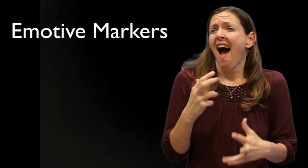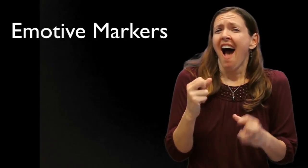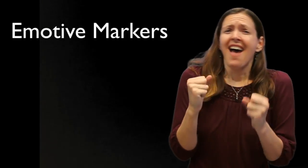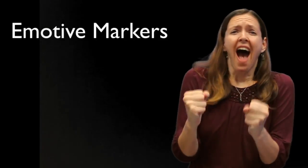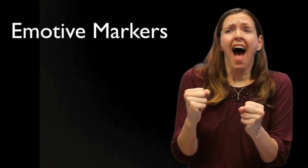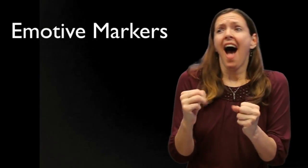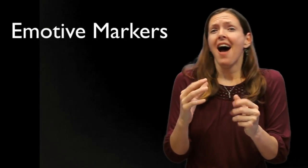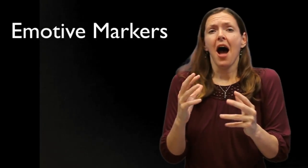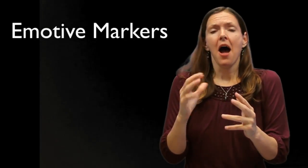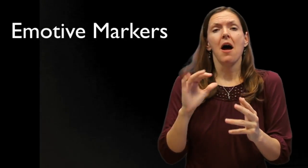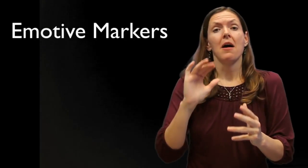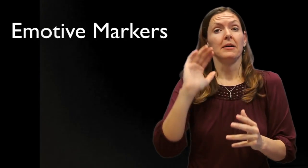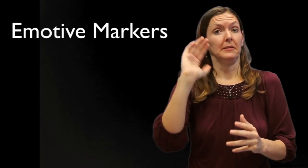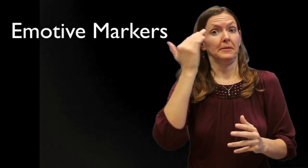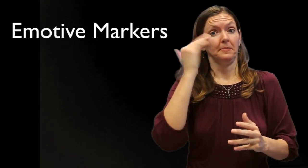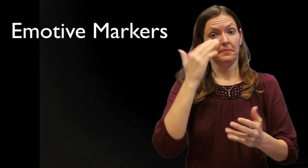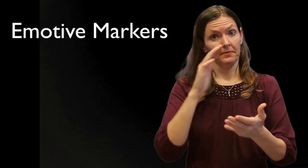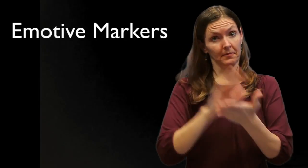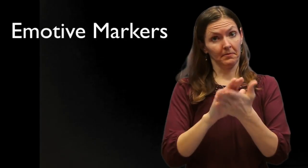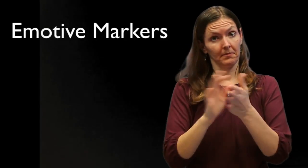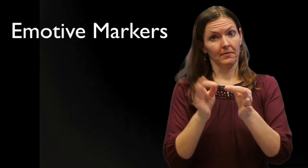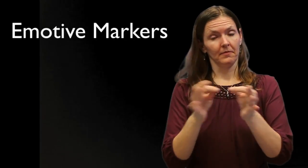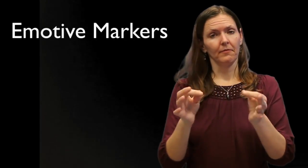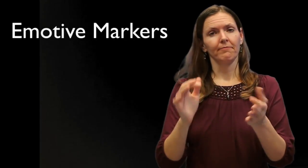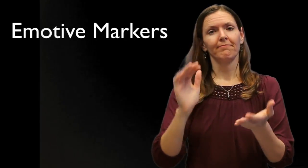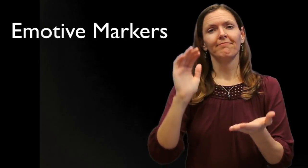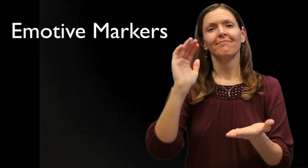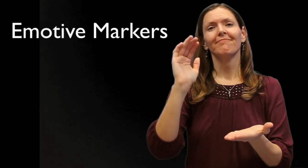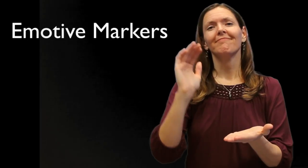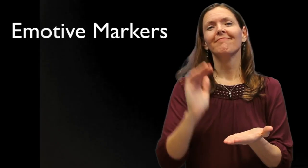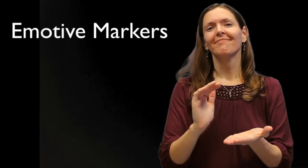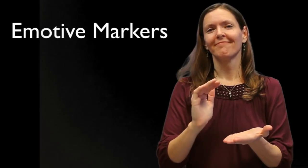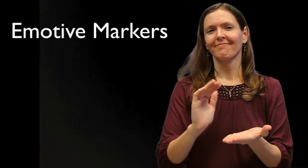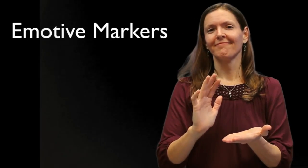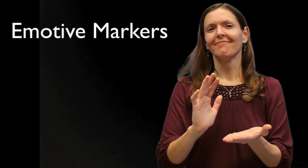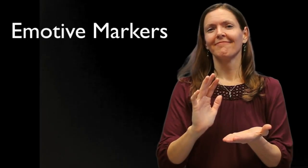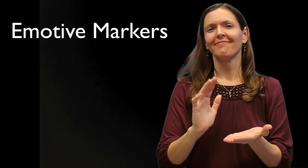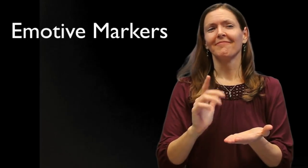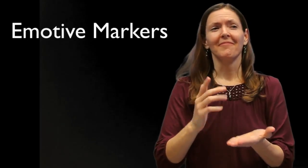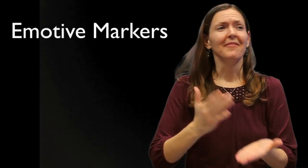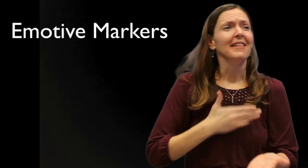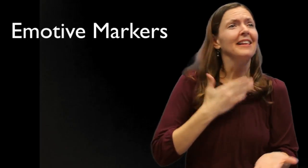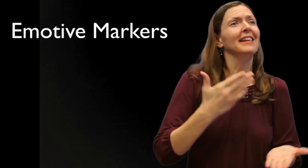and happiness or excitement. Emotive markers are apparently, more restrained in academic discourse.